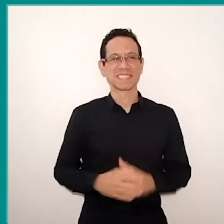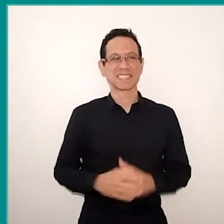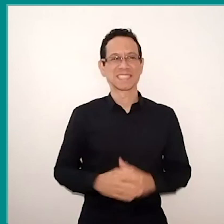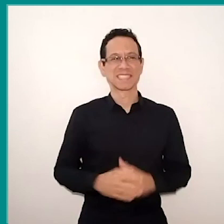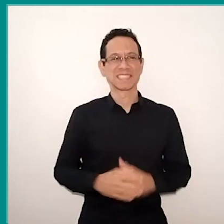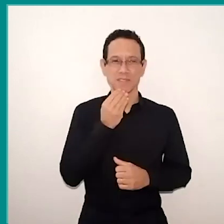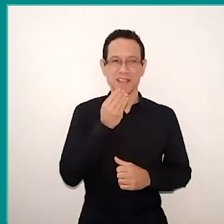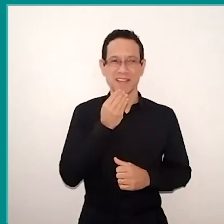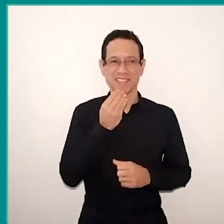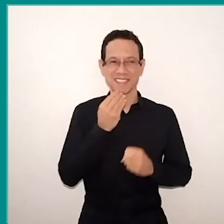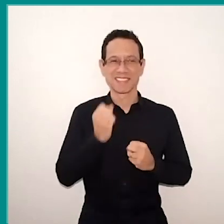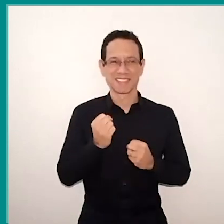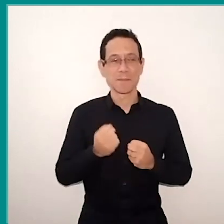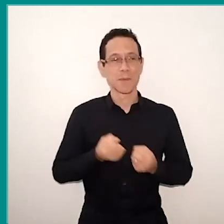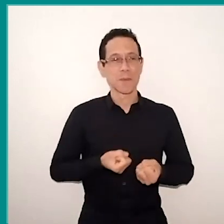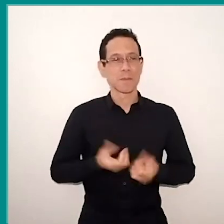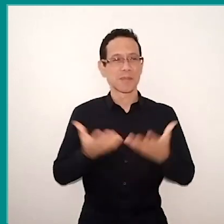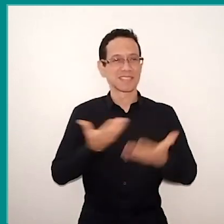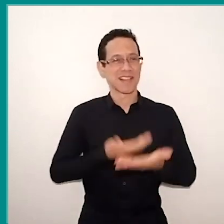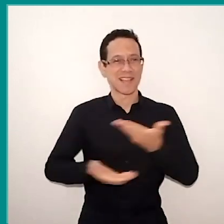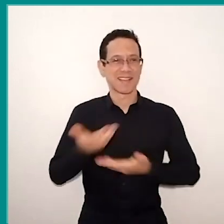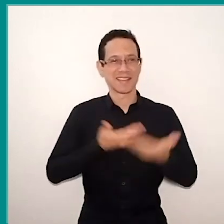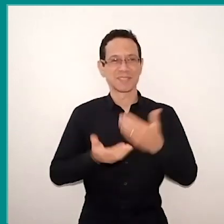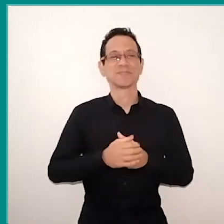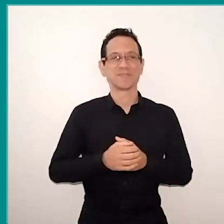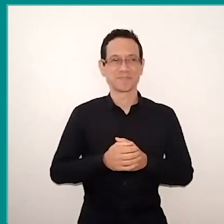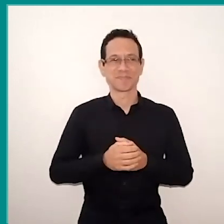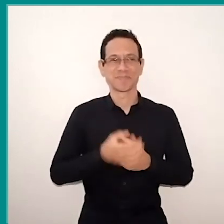of being able to share my look here with you,